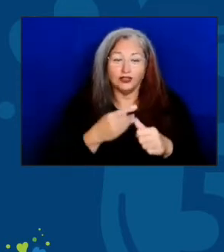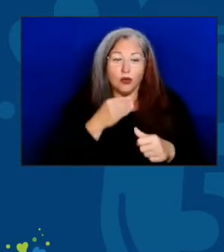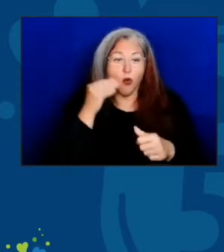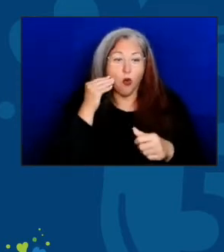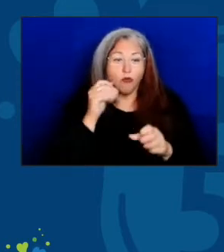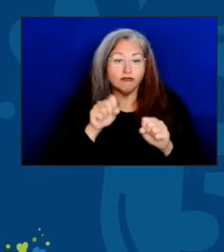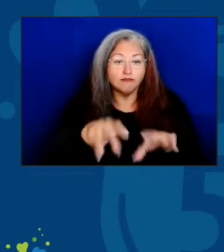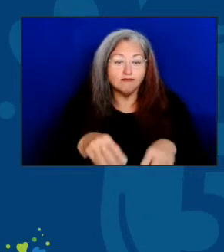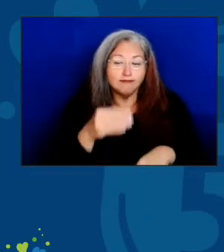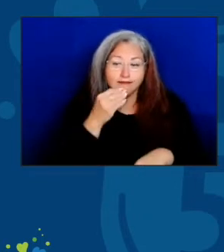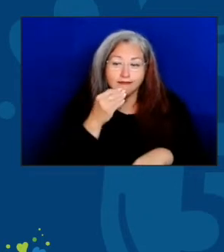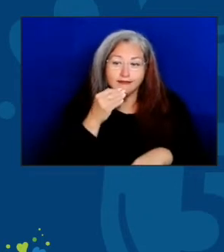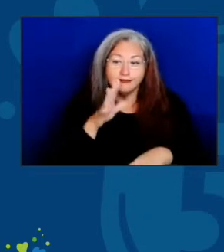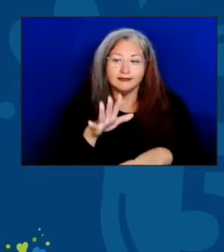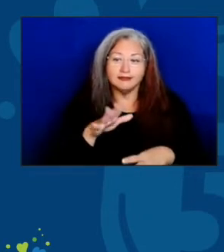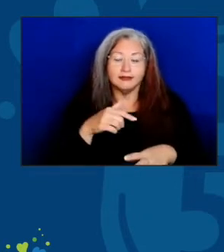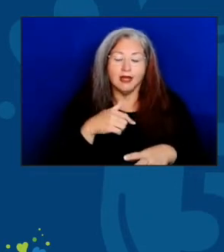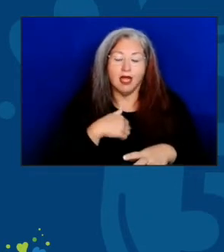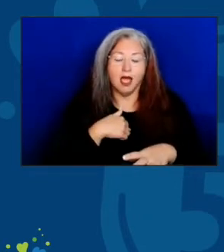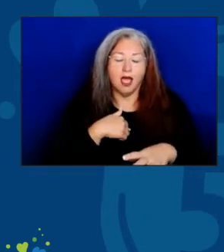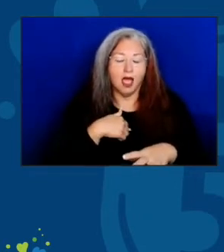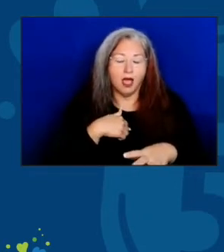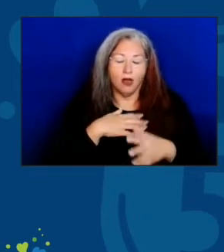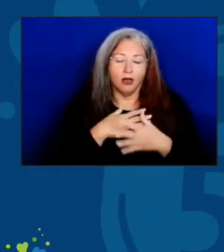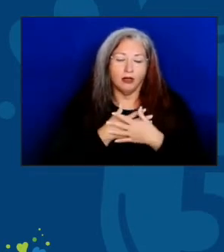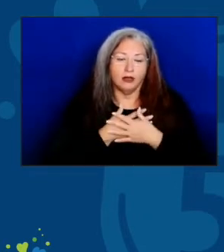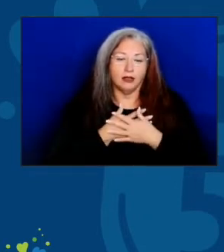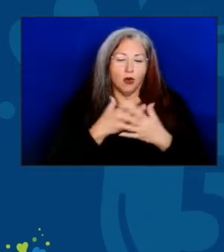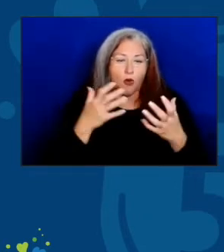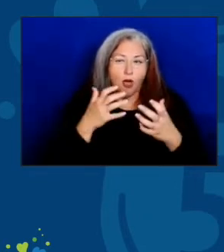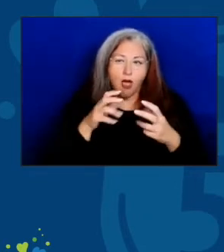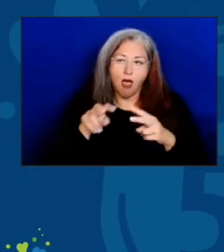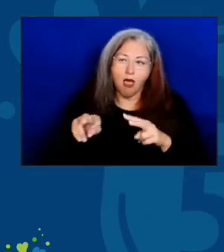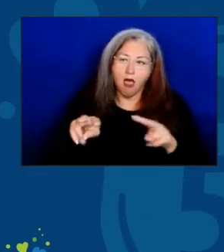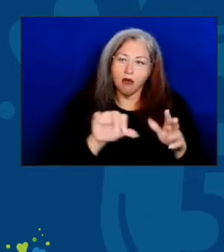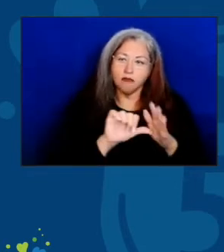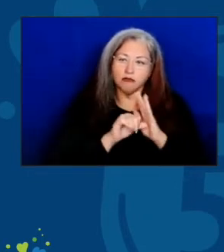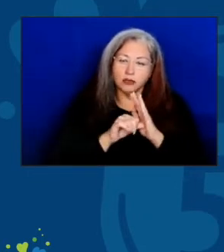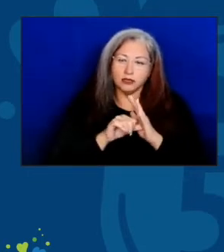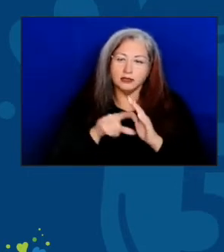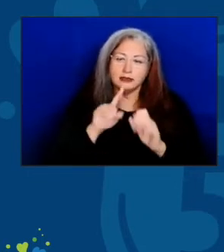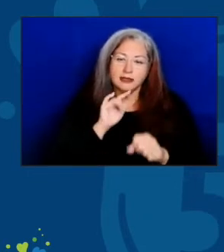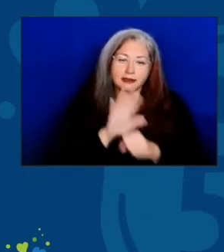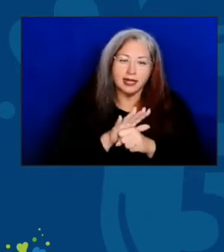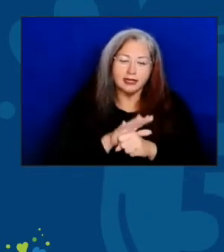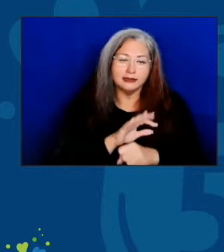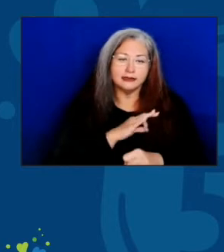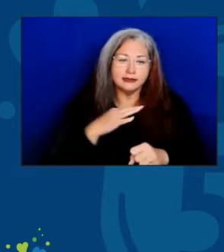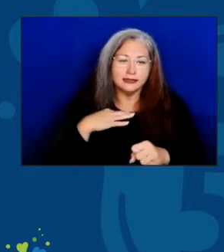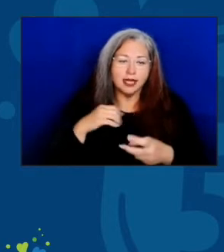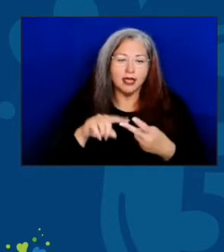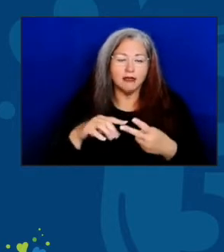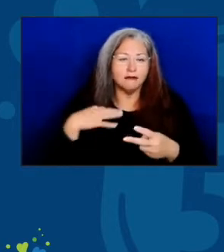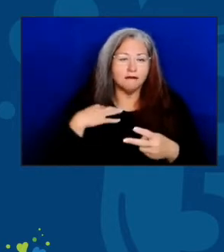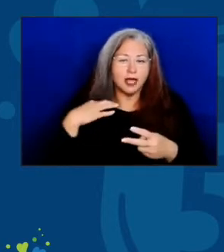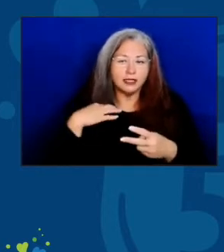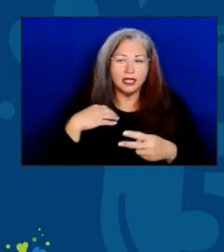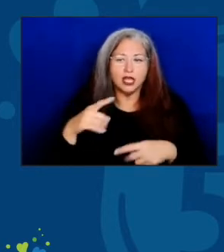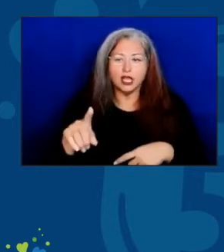I was so taken with the dedicated staff and volunteers who were true, loving servants